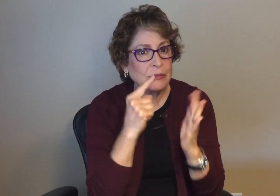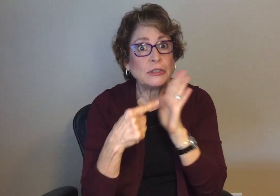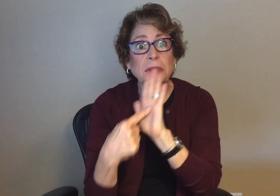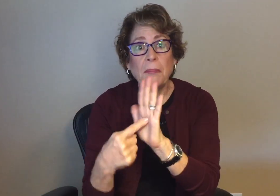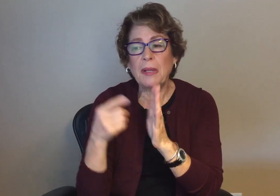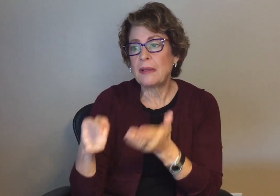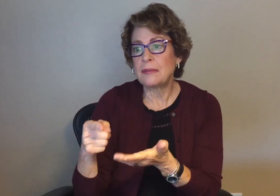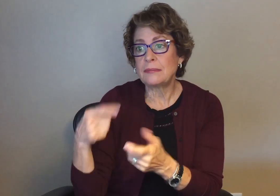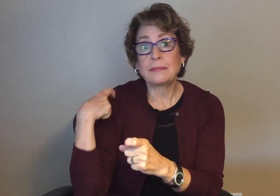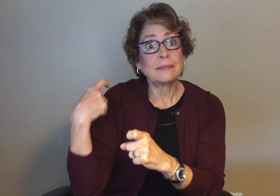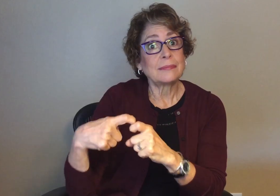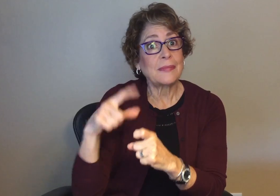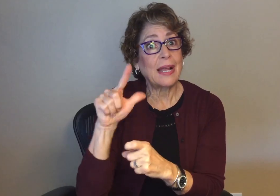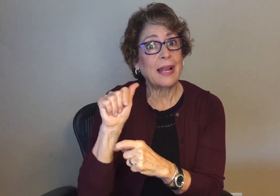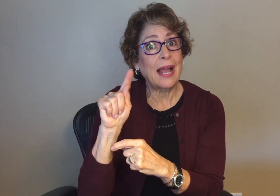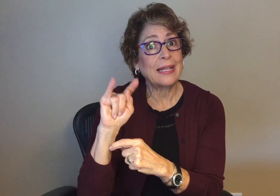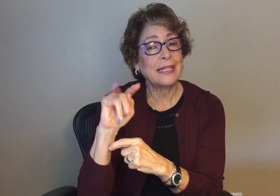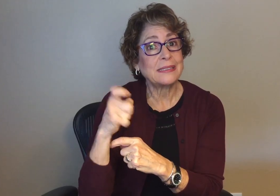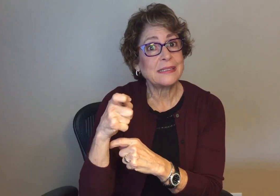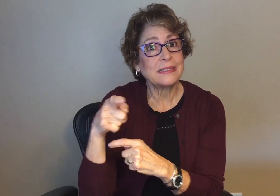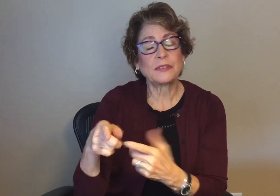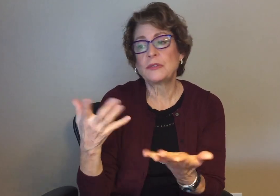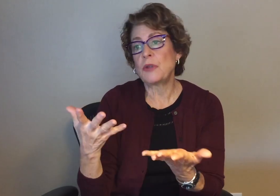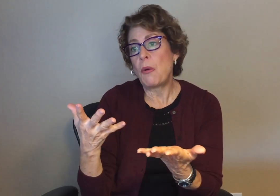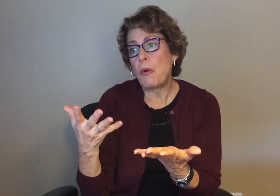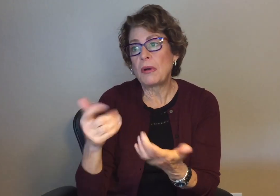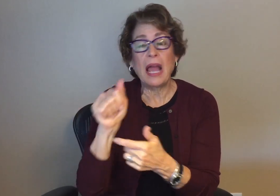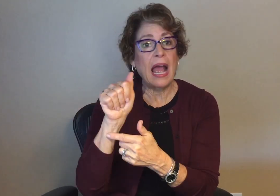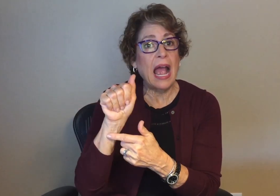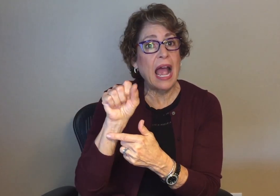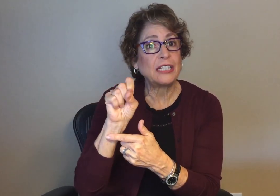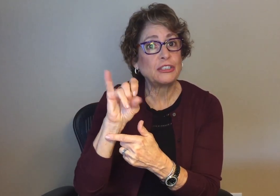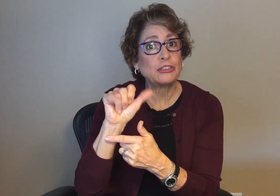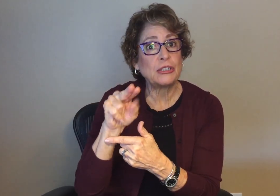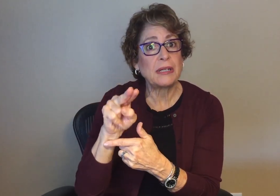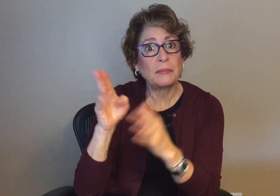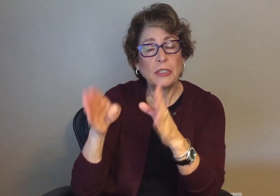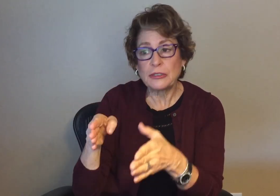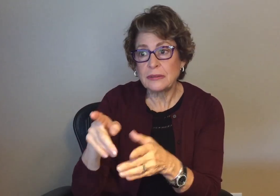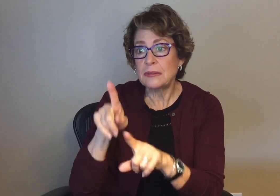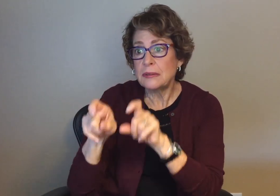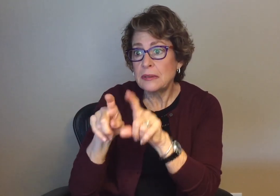For example, we have deaf Latinx people and deaf Asian people.